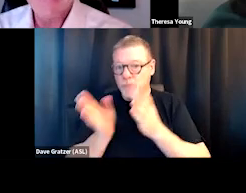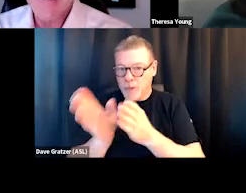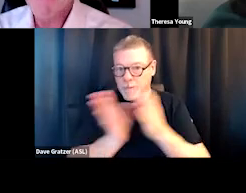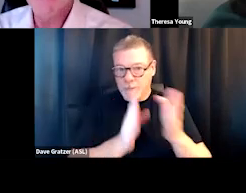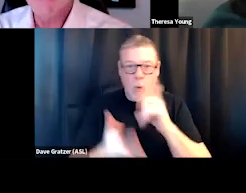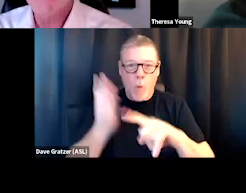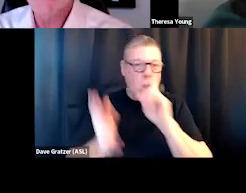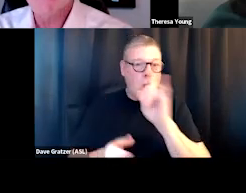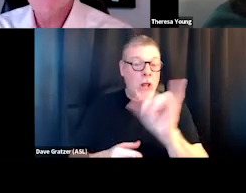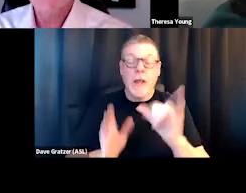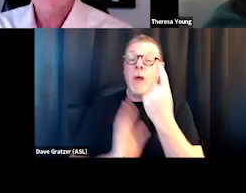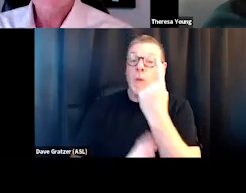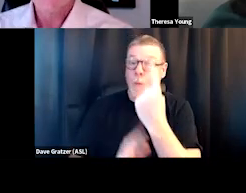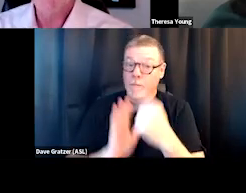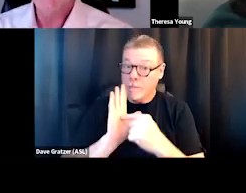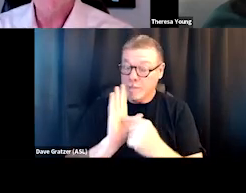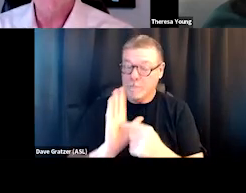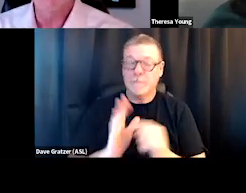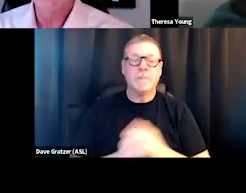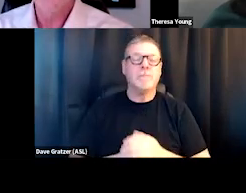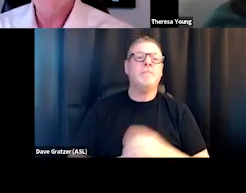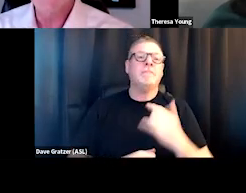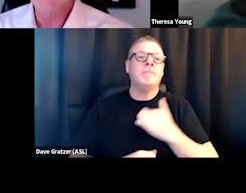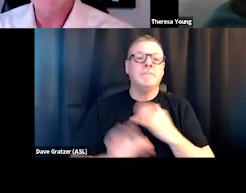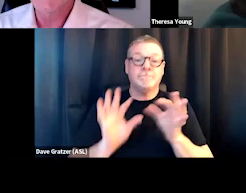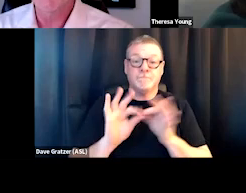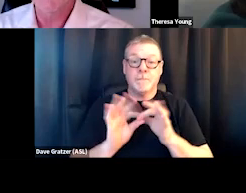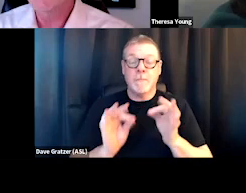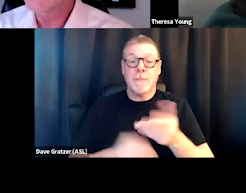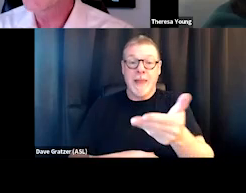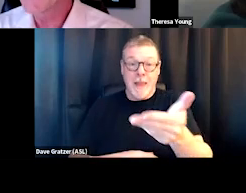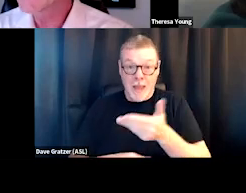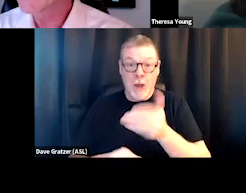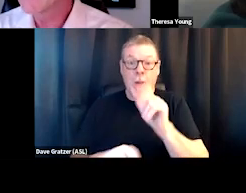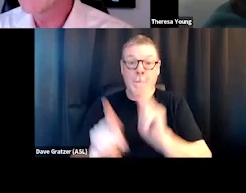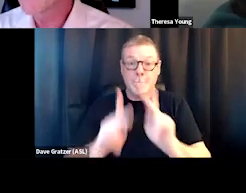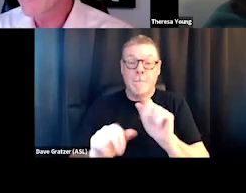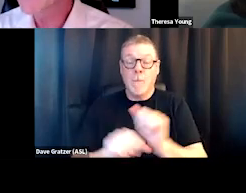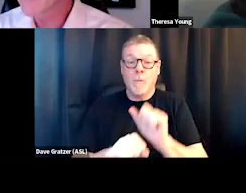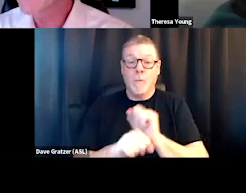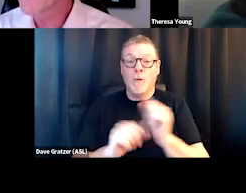An example is, you know, I mentioned employing people with lived experience at Progress House.